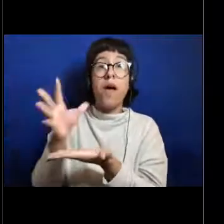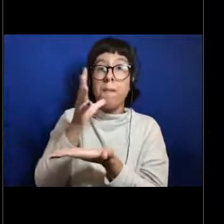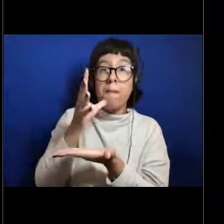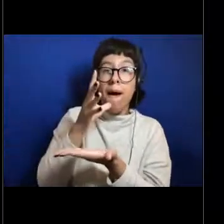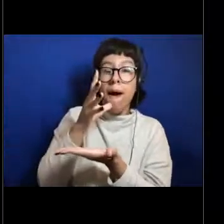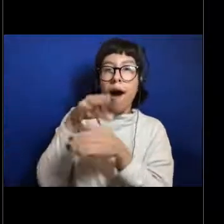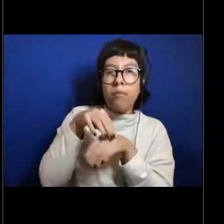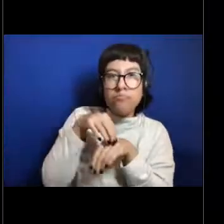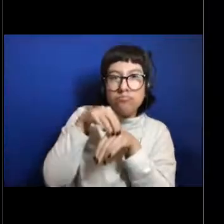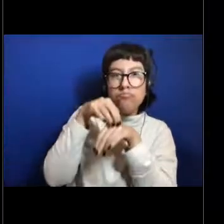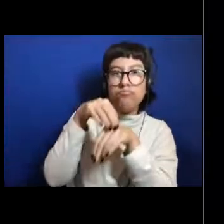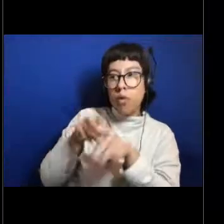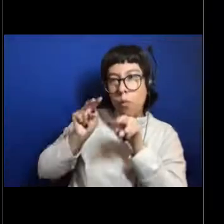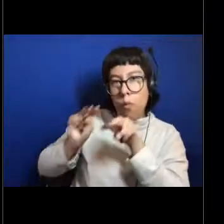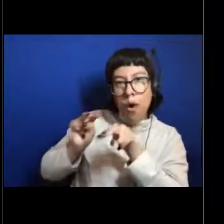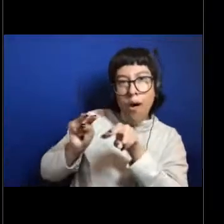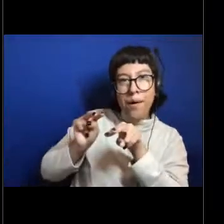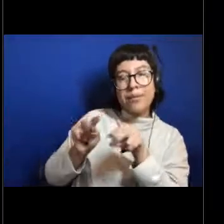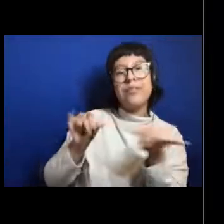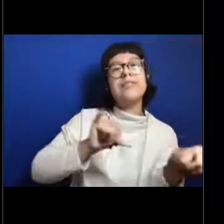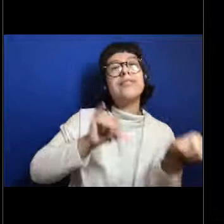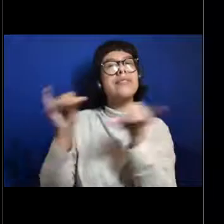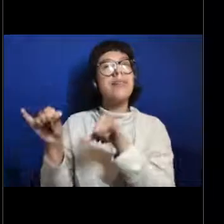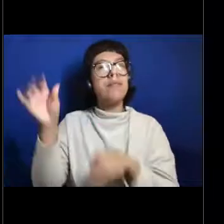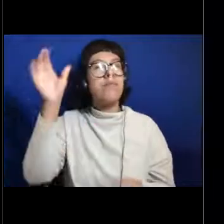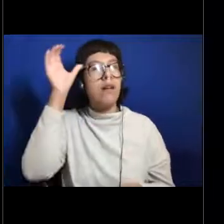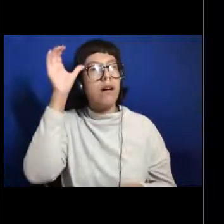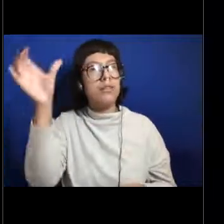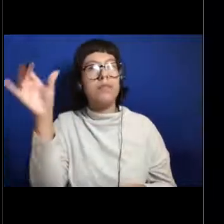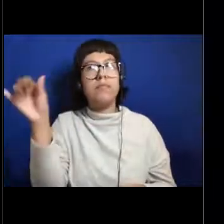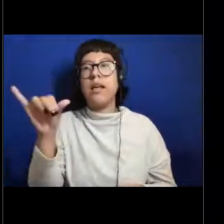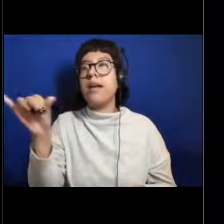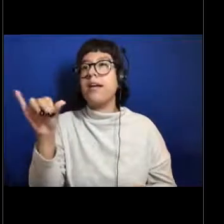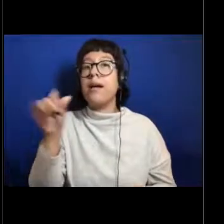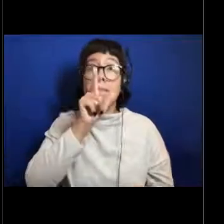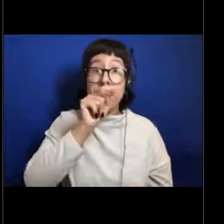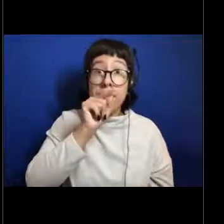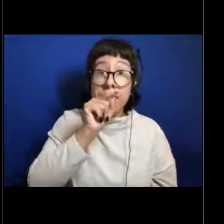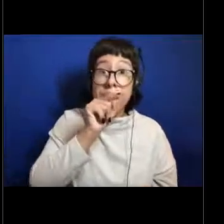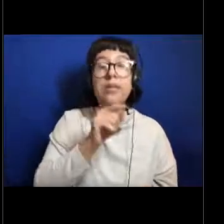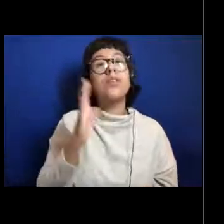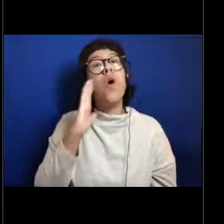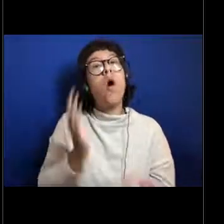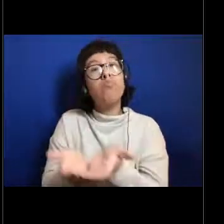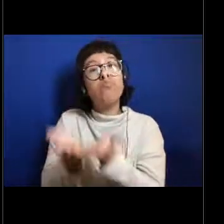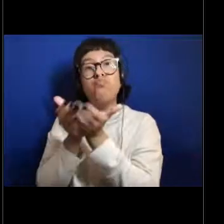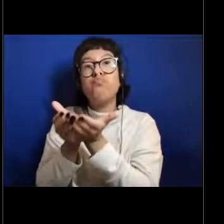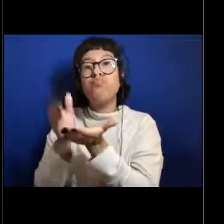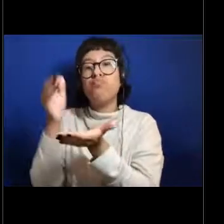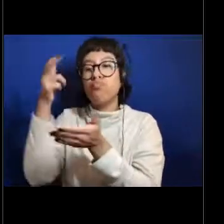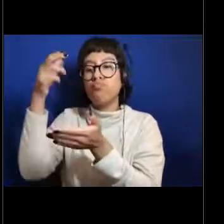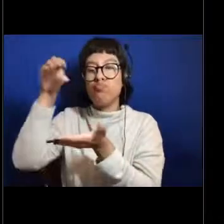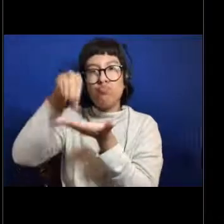for a long time, very similar to, we think of birds nesting over or building a nest